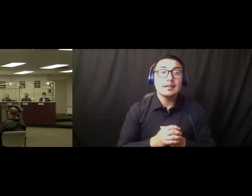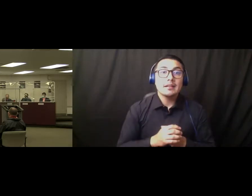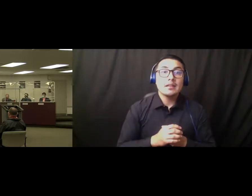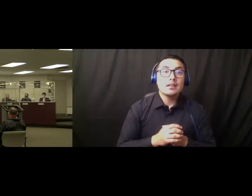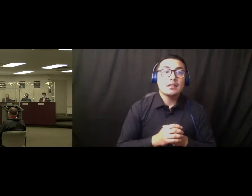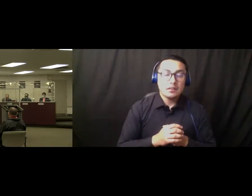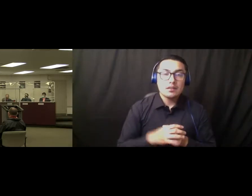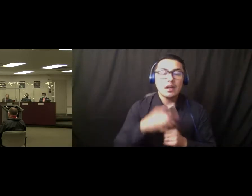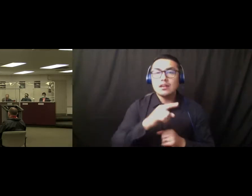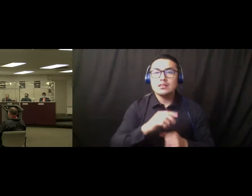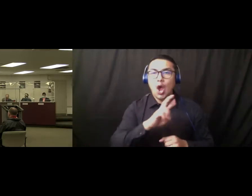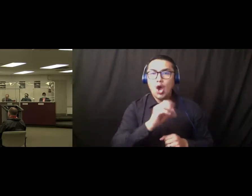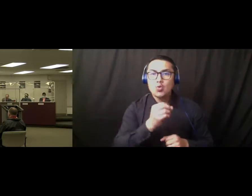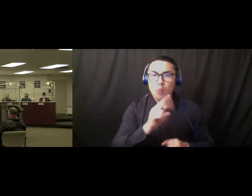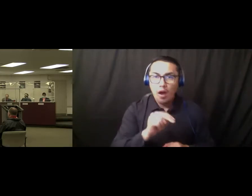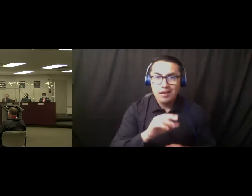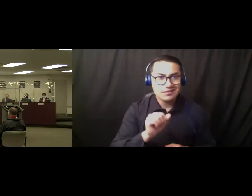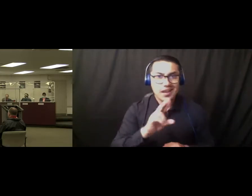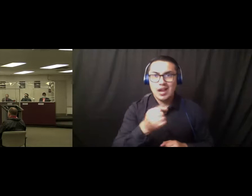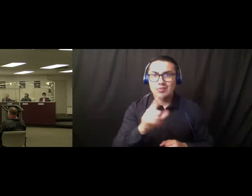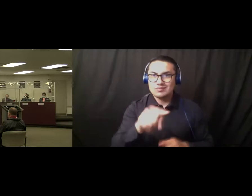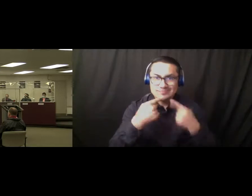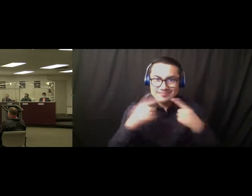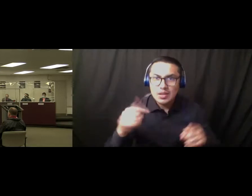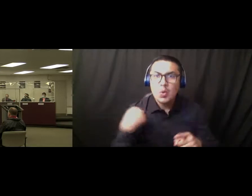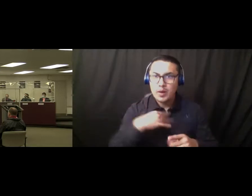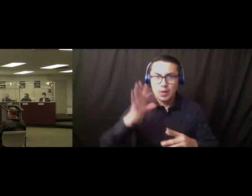and Erin pointed out, we will be opening some buildings over the course of the remainder